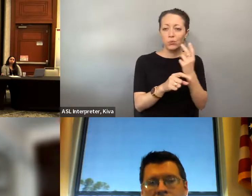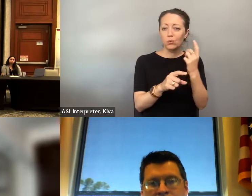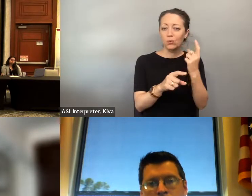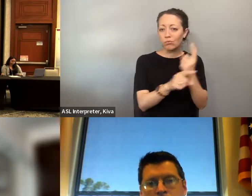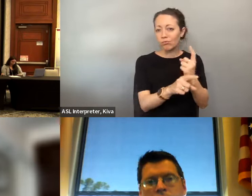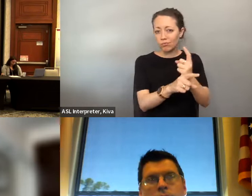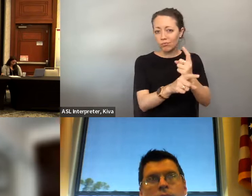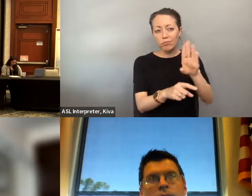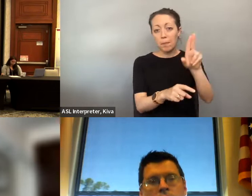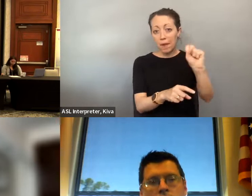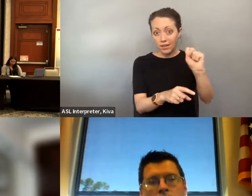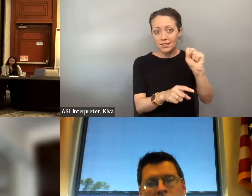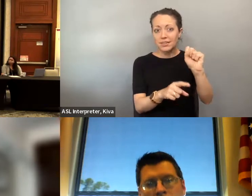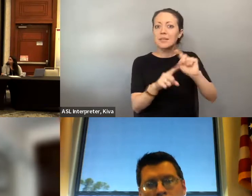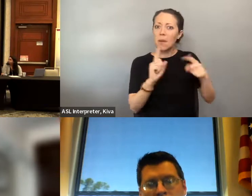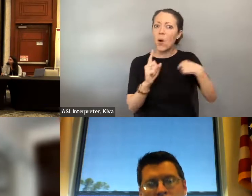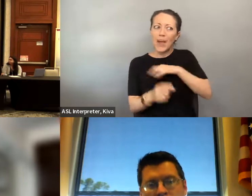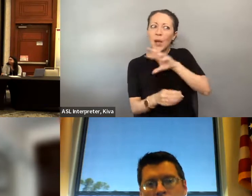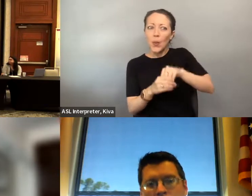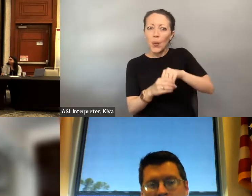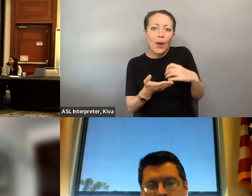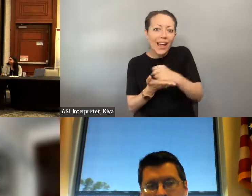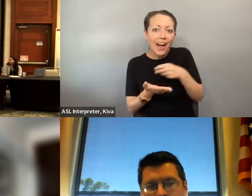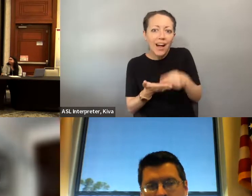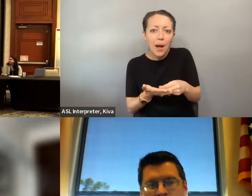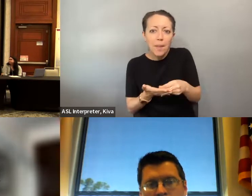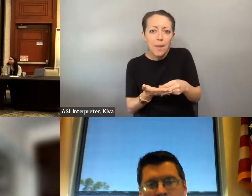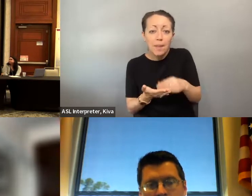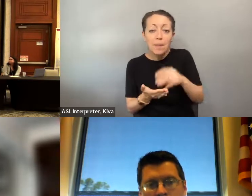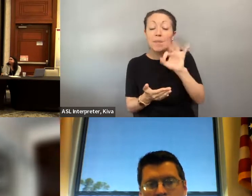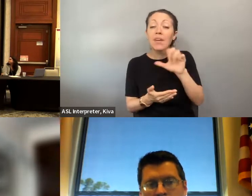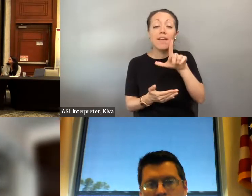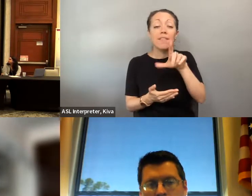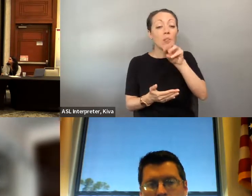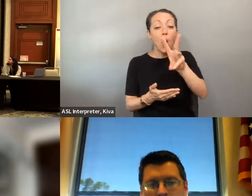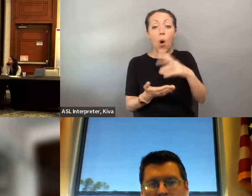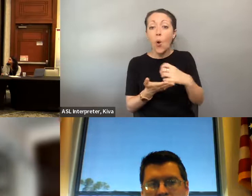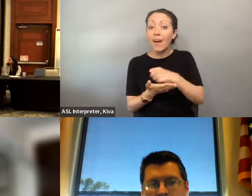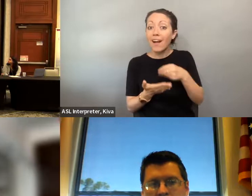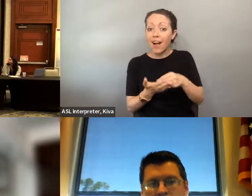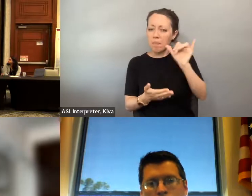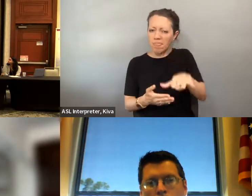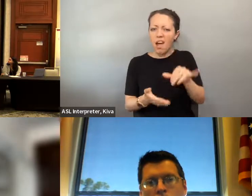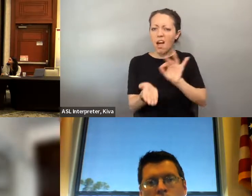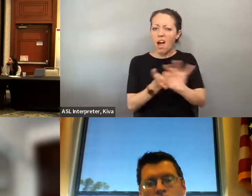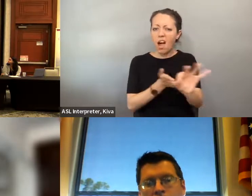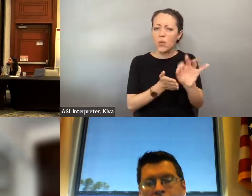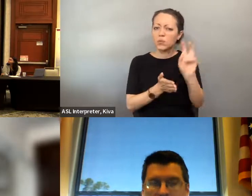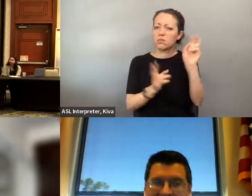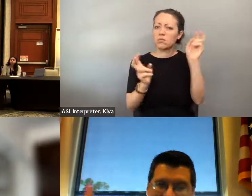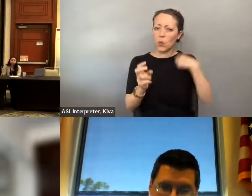You cannot access A fixed bus route, we actually broaden it and look at income. somebody who has the physical disability who cannot access a fixed bus route. We broaden it and look at income, so low